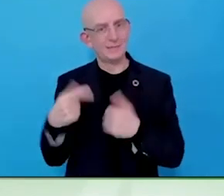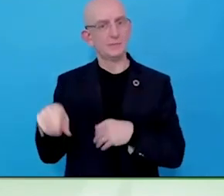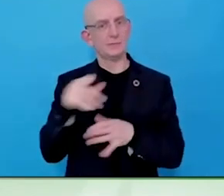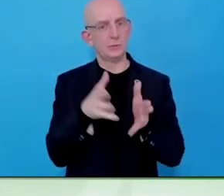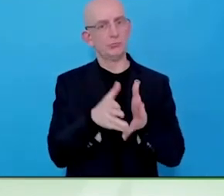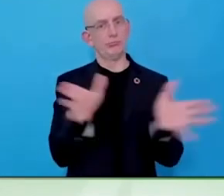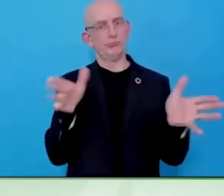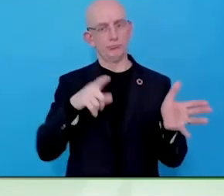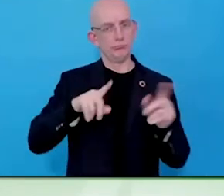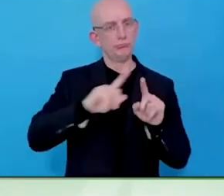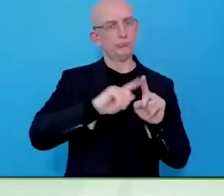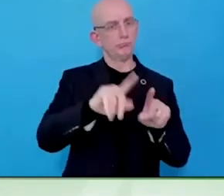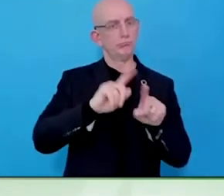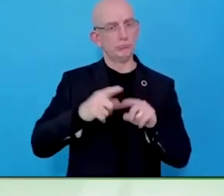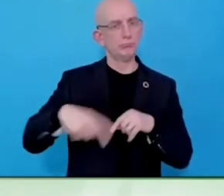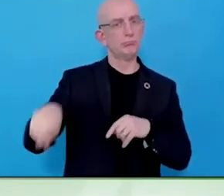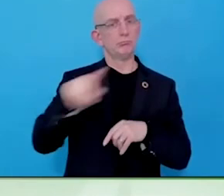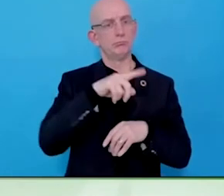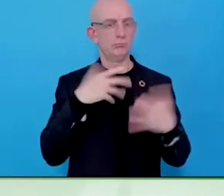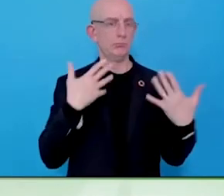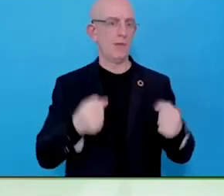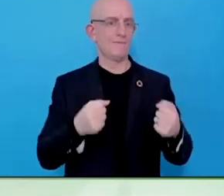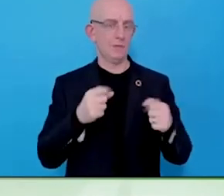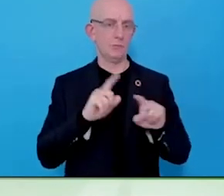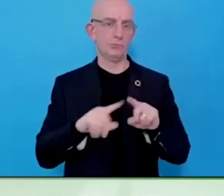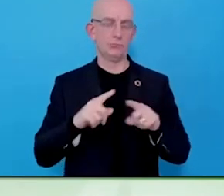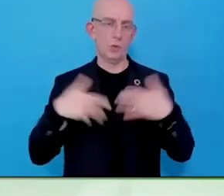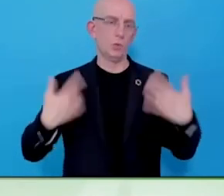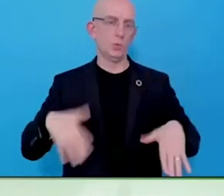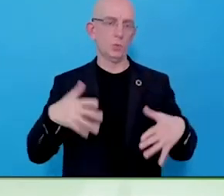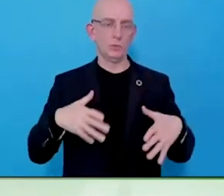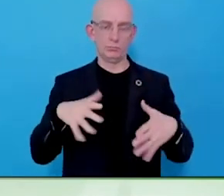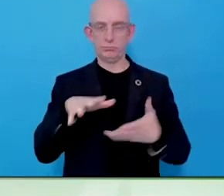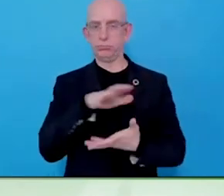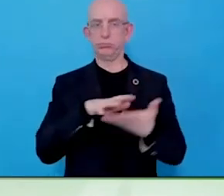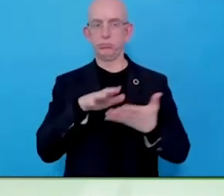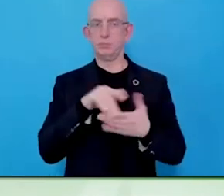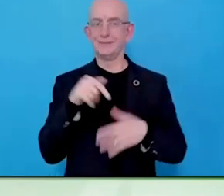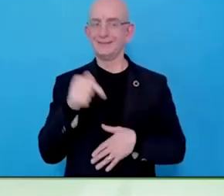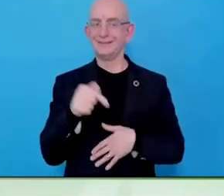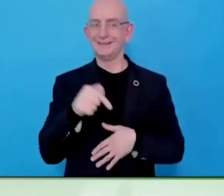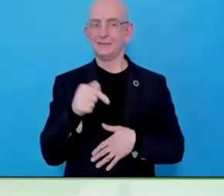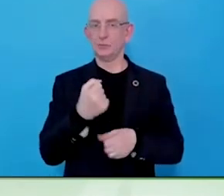I know that you will be more than happy to discuss or to talk to anyone on advice about setting up networks.